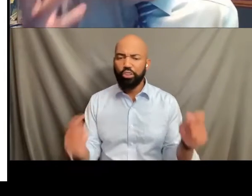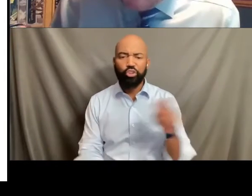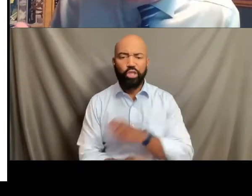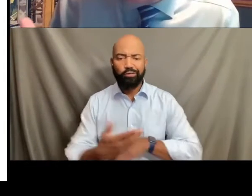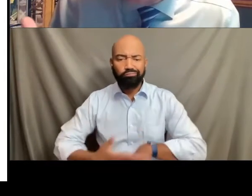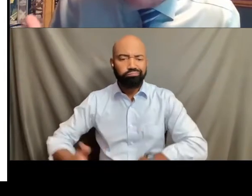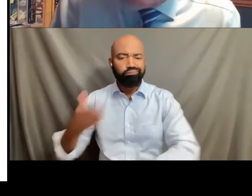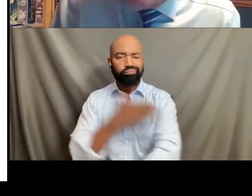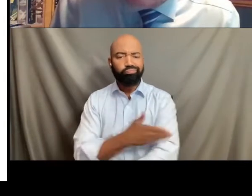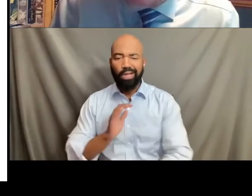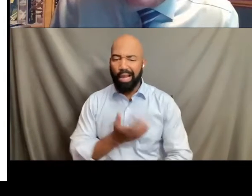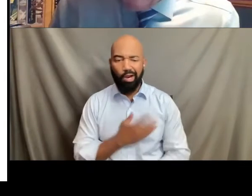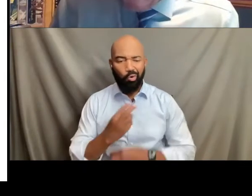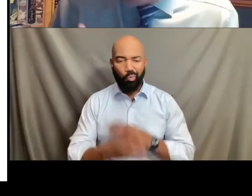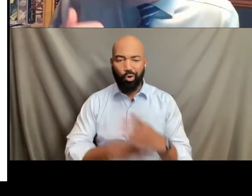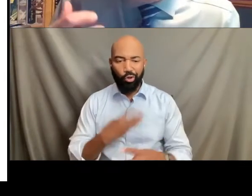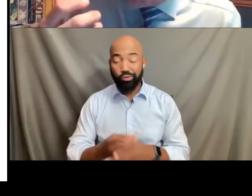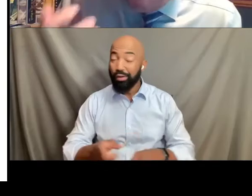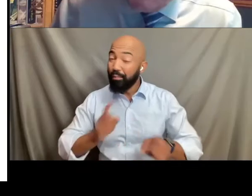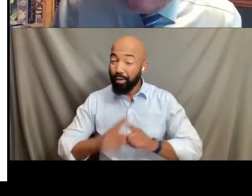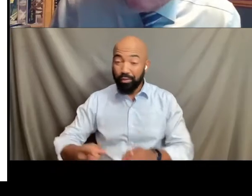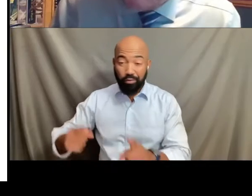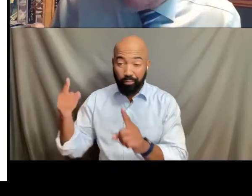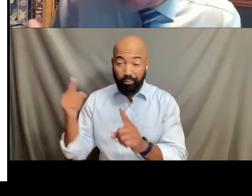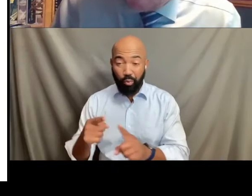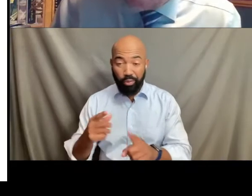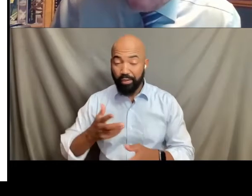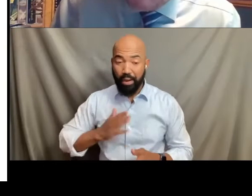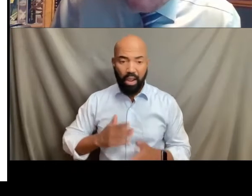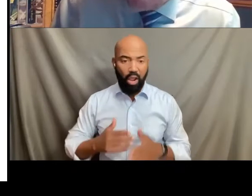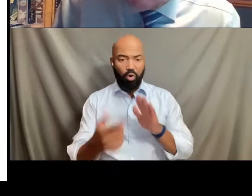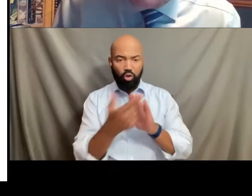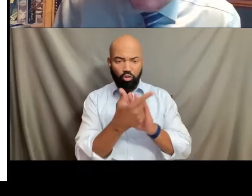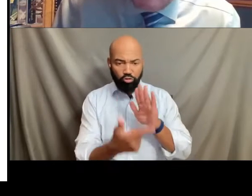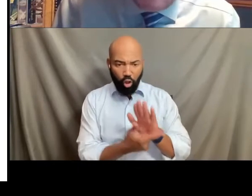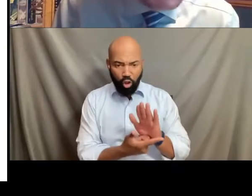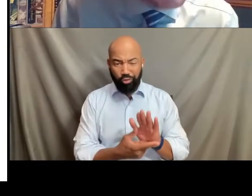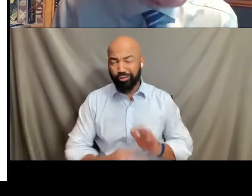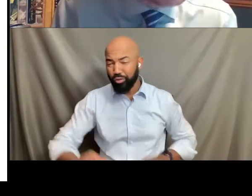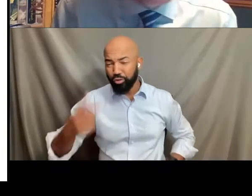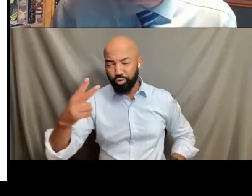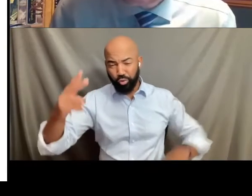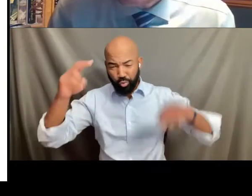But the fact that our legislation and that our presidents, at least two of them in our recent existence